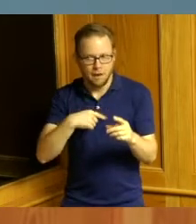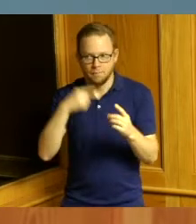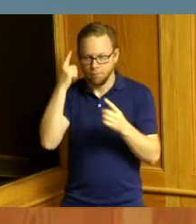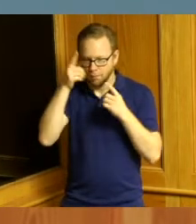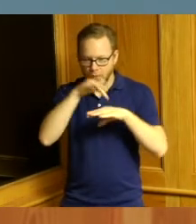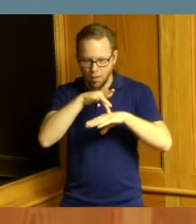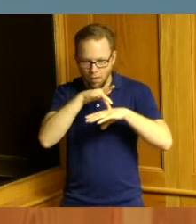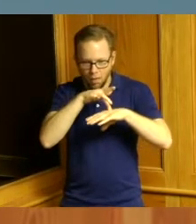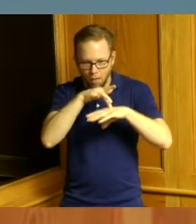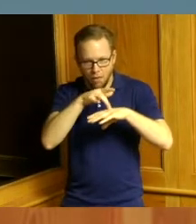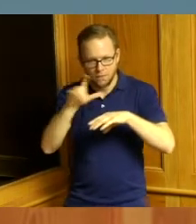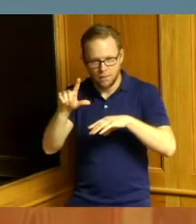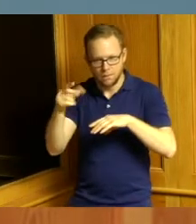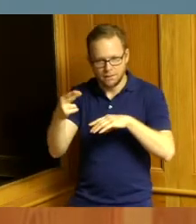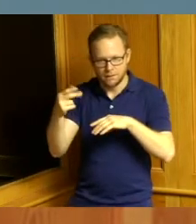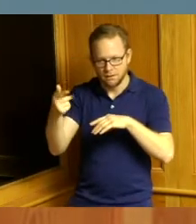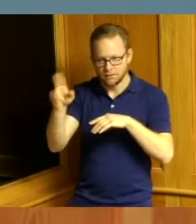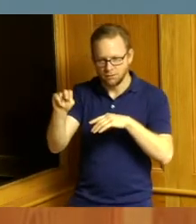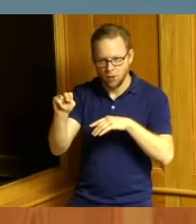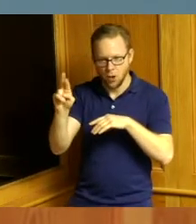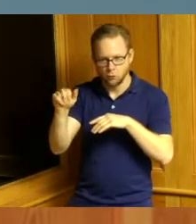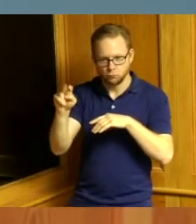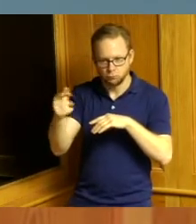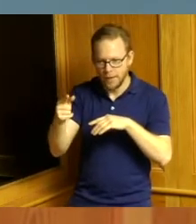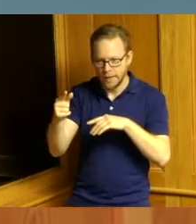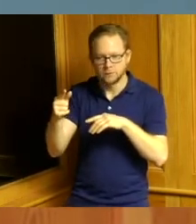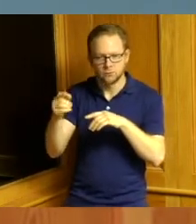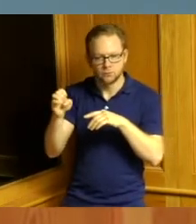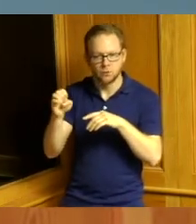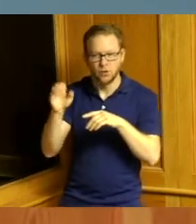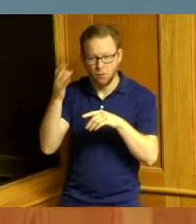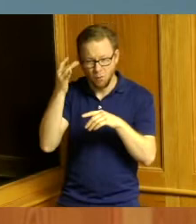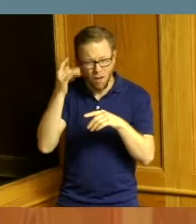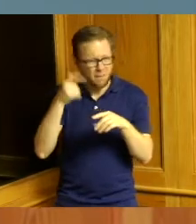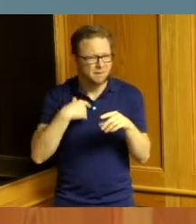because I can't get out of my vision that little three-year-old who was holding his